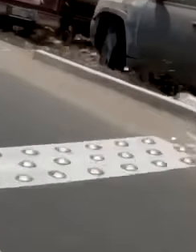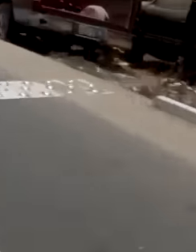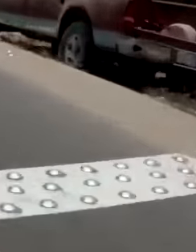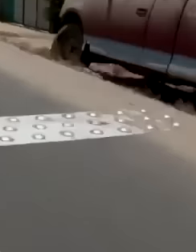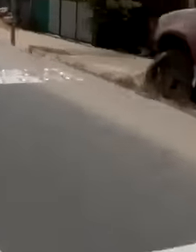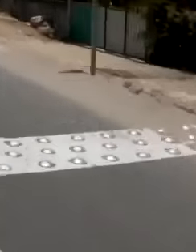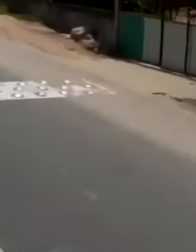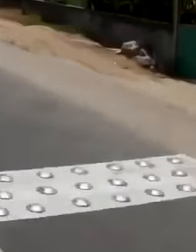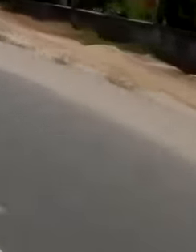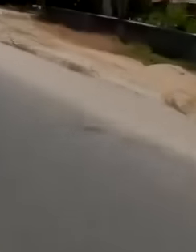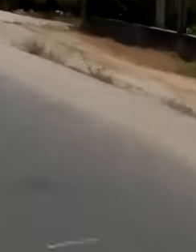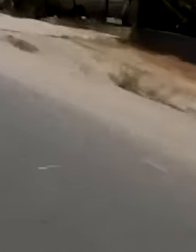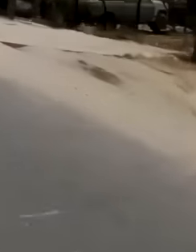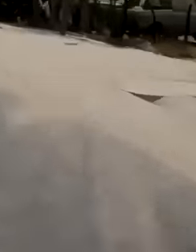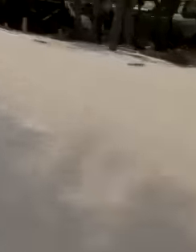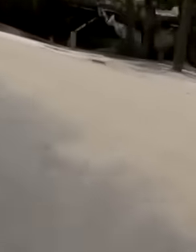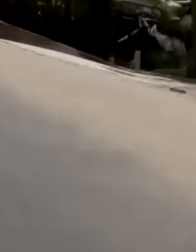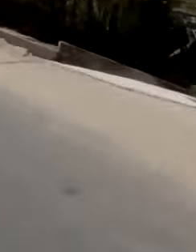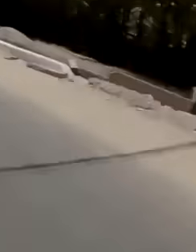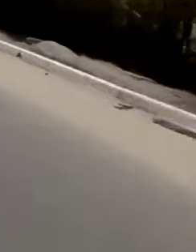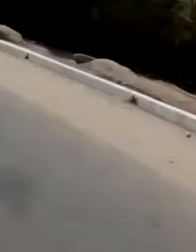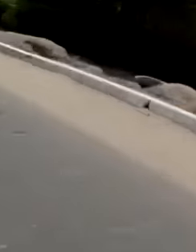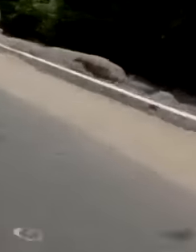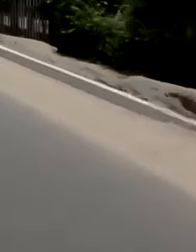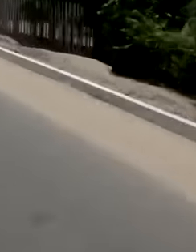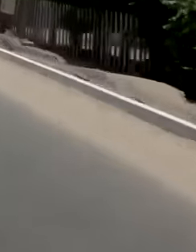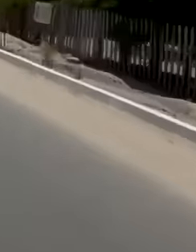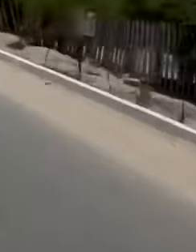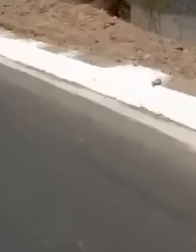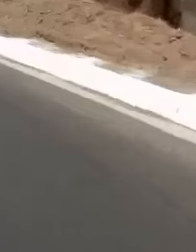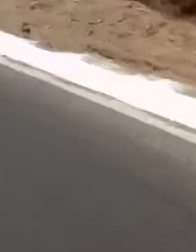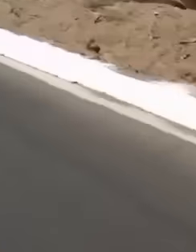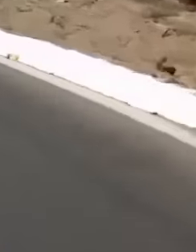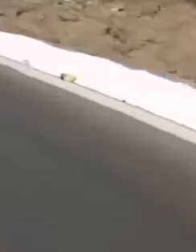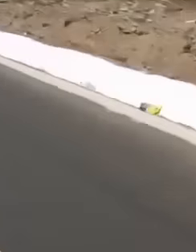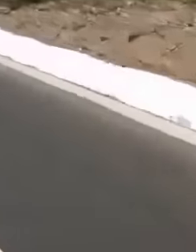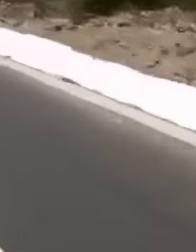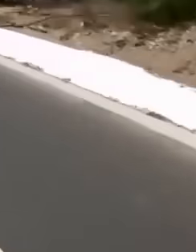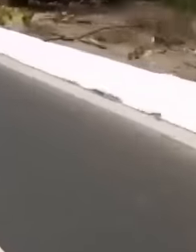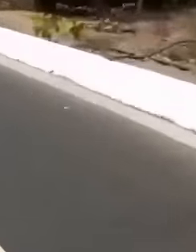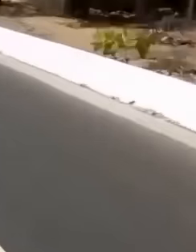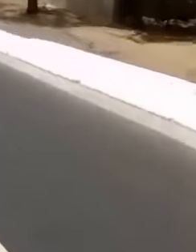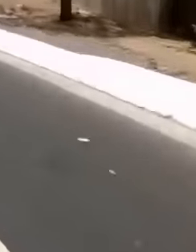modernization comes the expansion to You could say that double what we had Before we